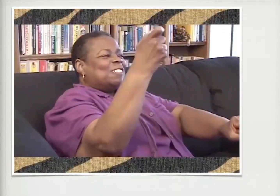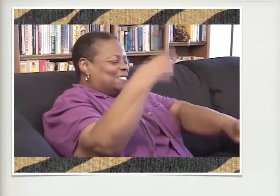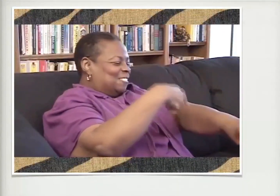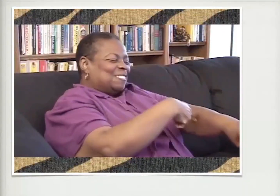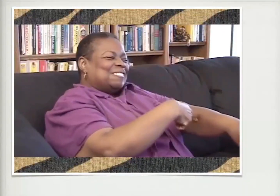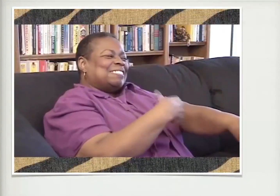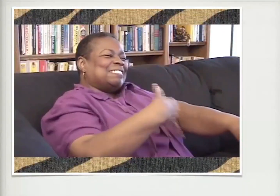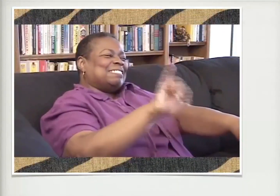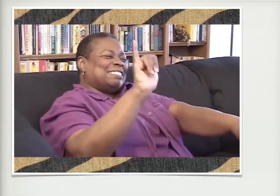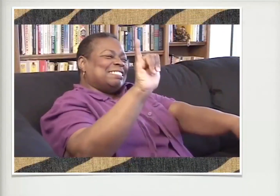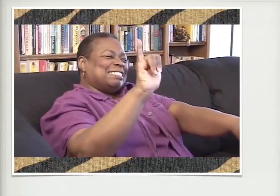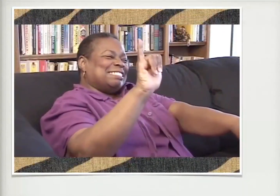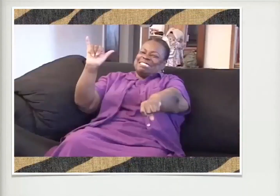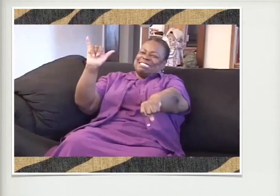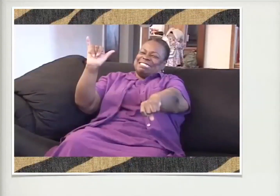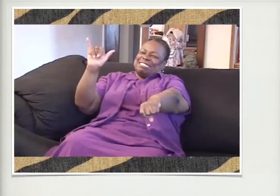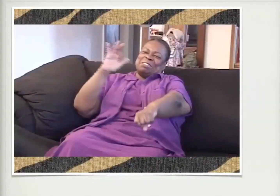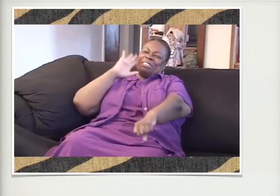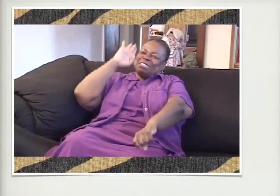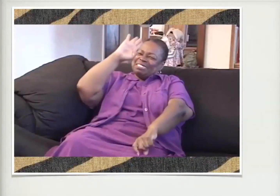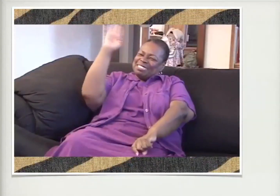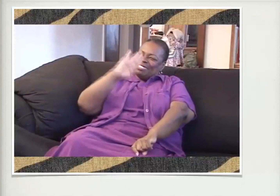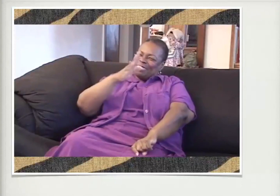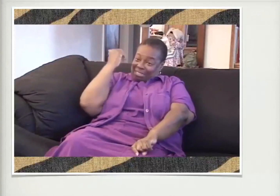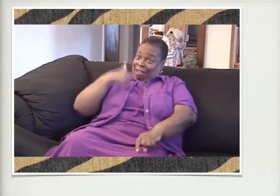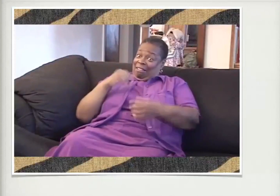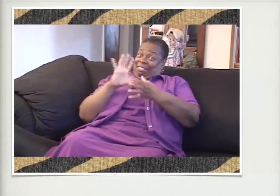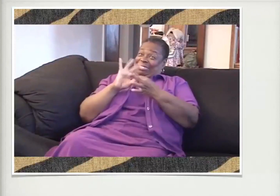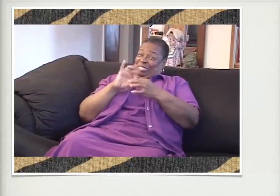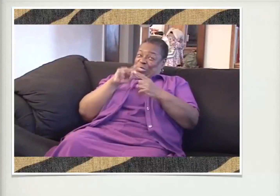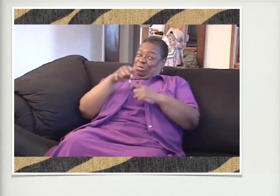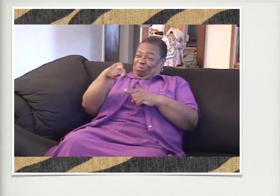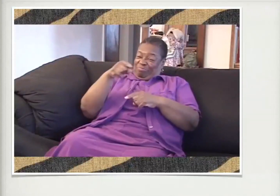on my arm from all that Ajax. It's still there. I'll never forget it.